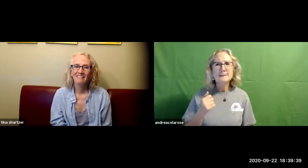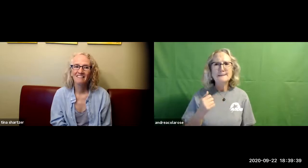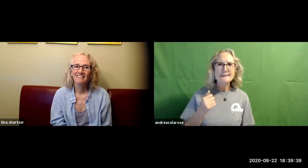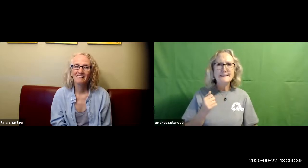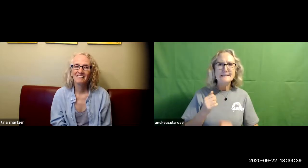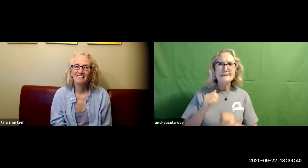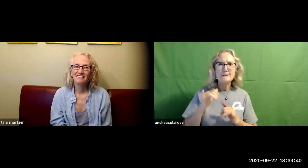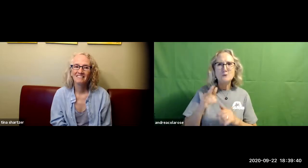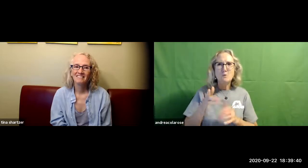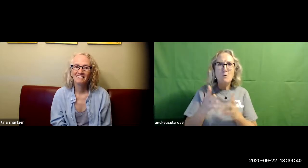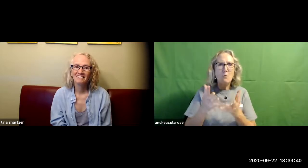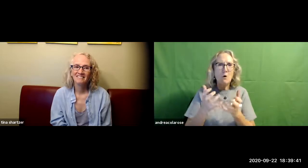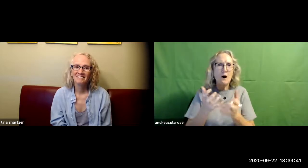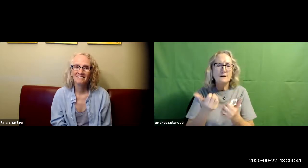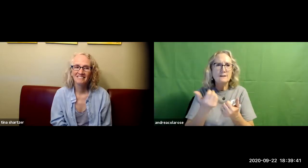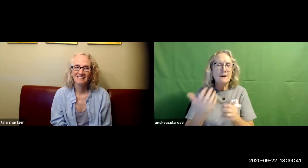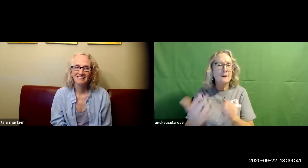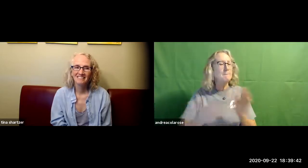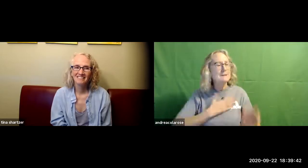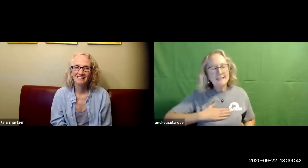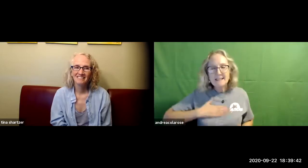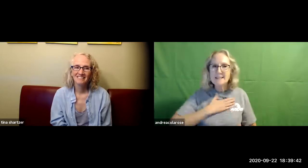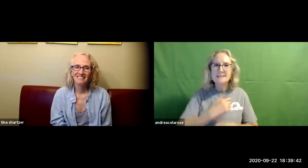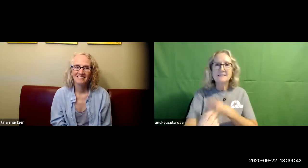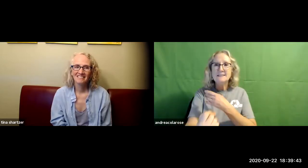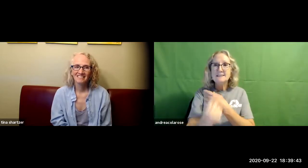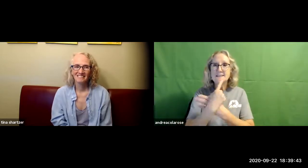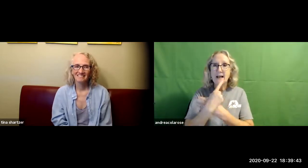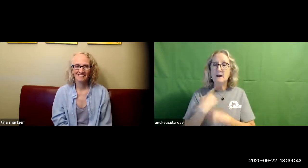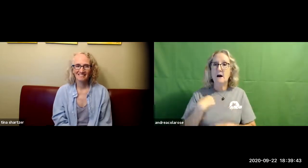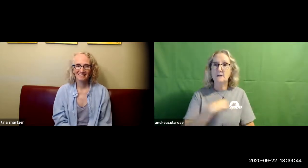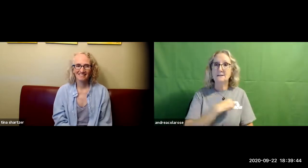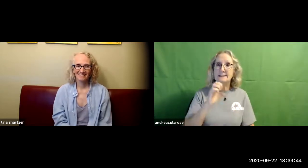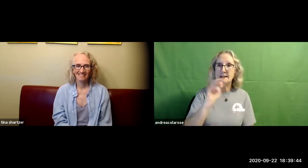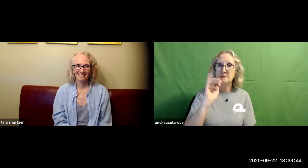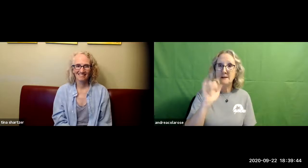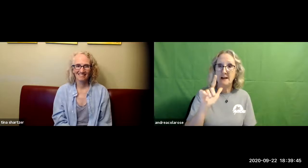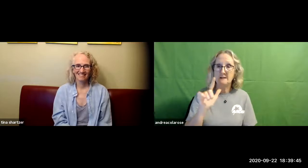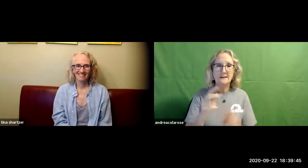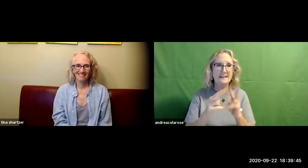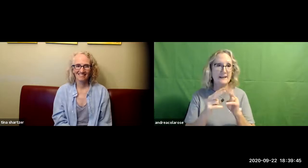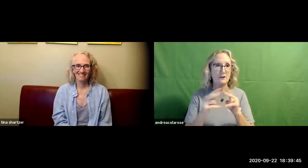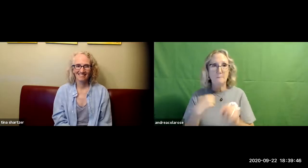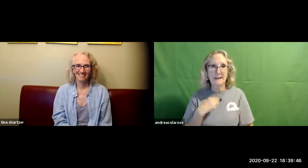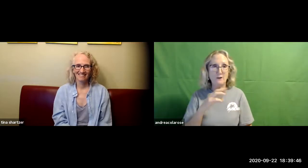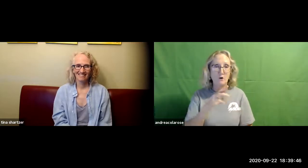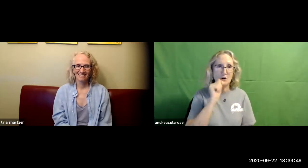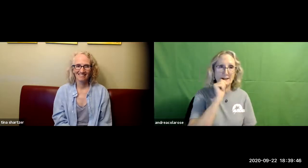to create so if you think you'd like to give it a try please